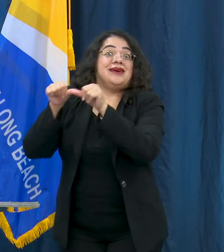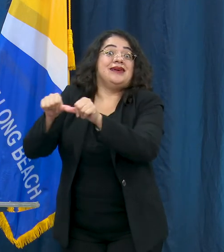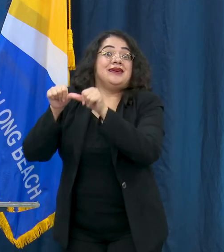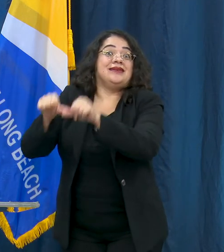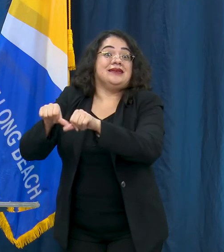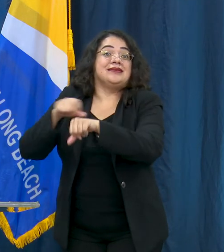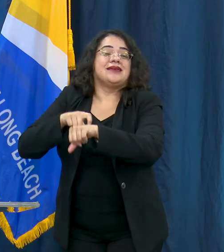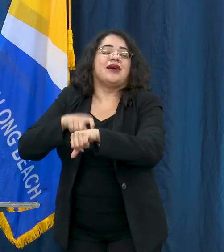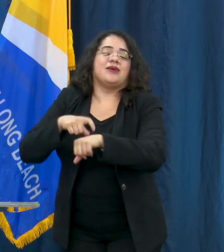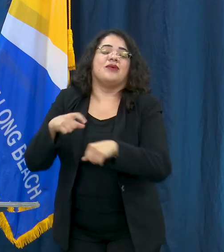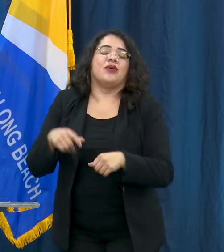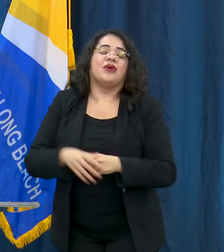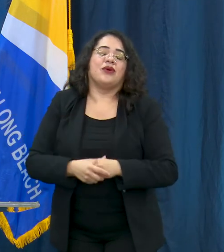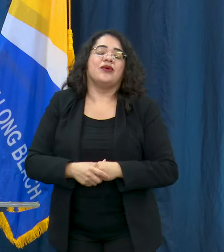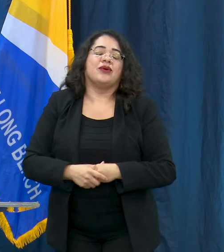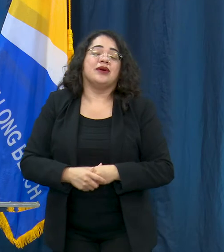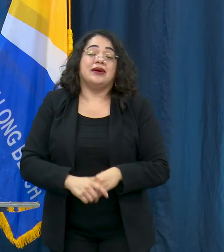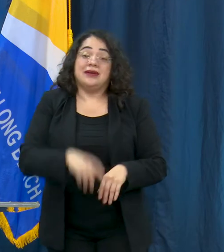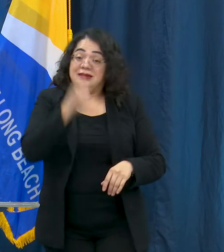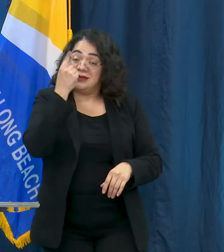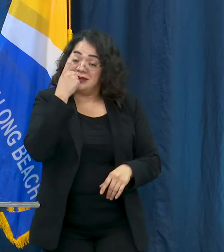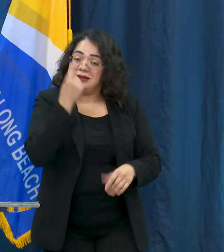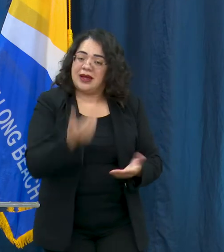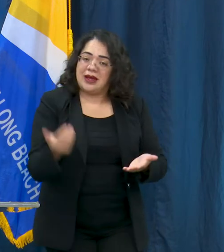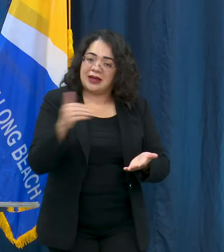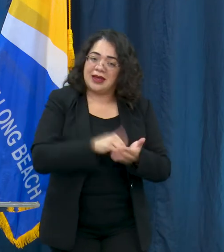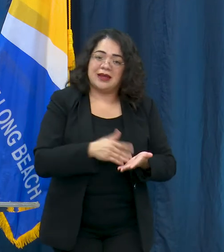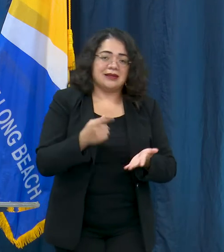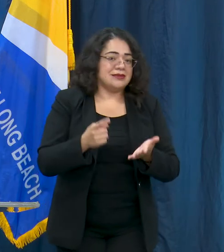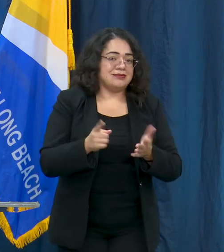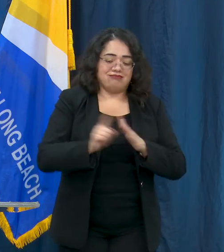symptoms, you could still be contagious.